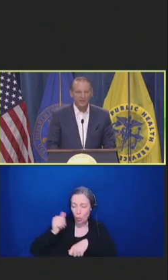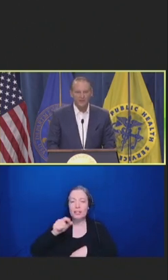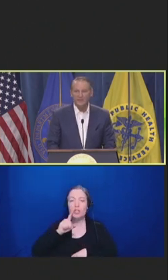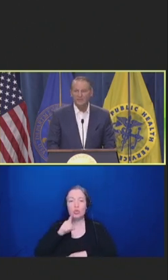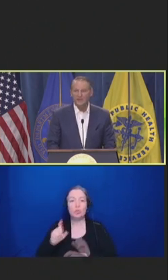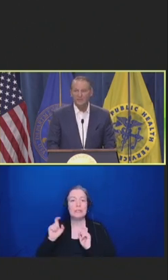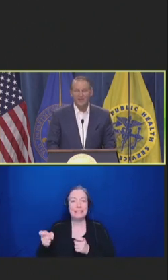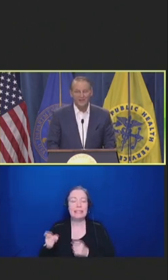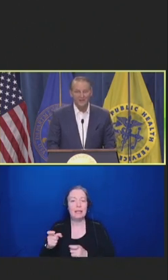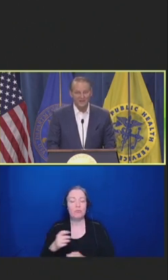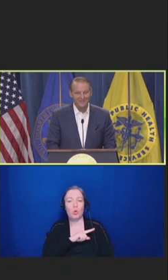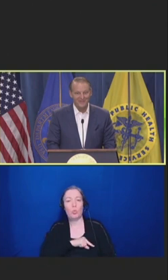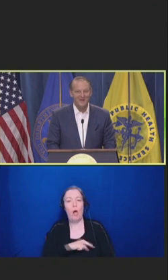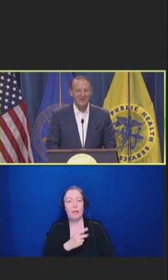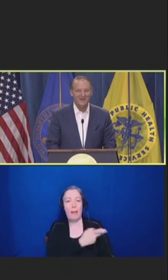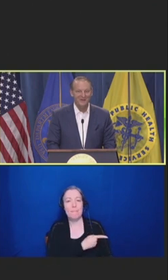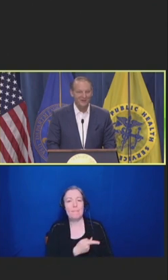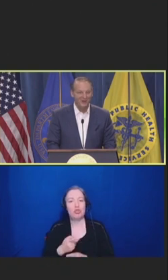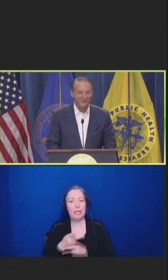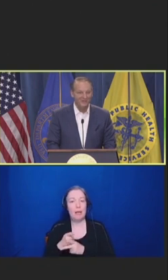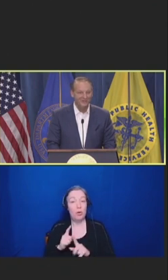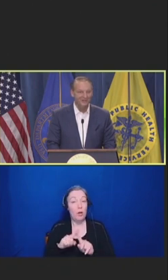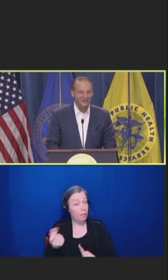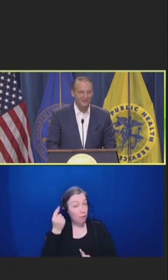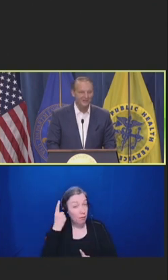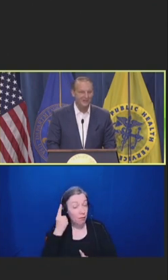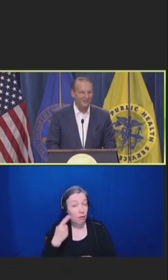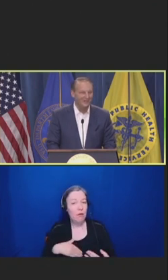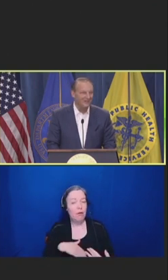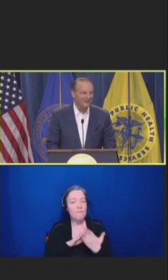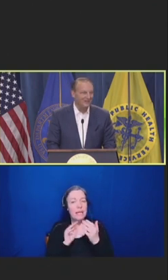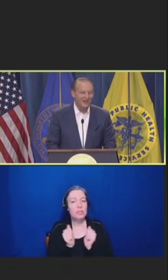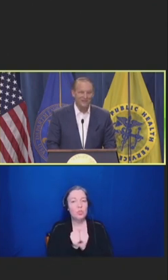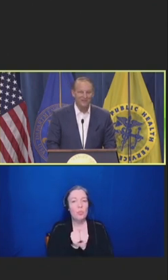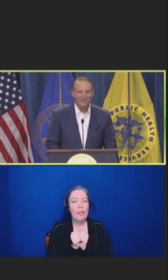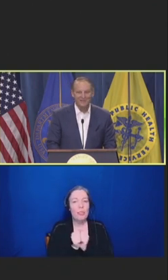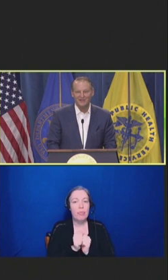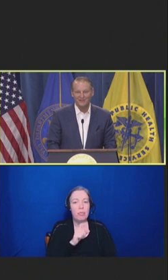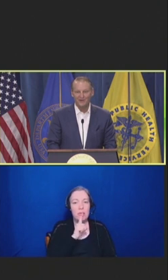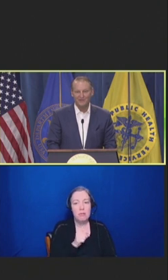And then they meet a reality of a complex healthcare system that makes that very, very